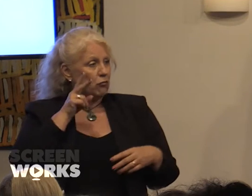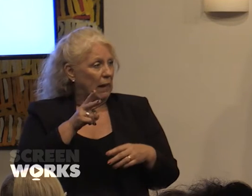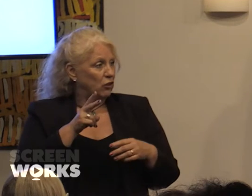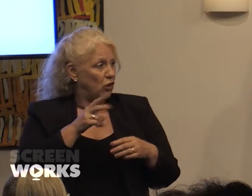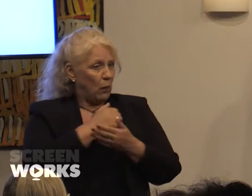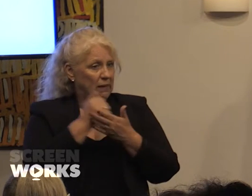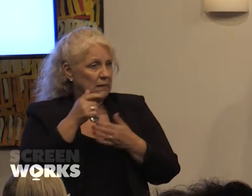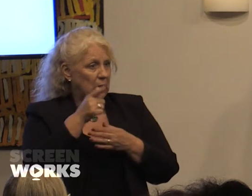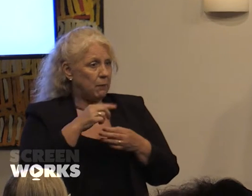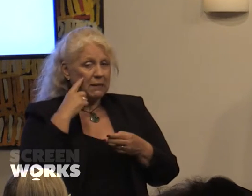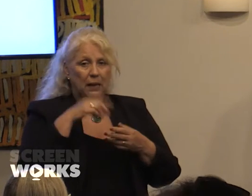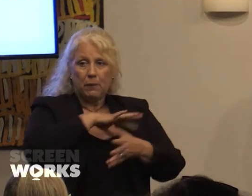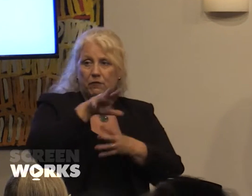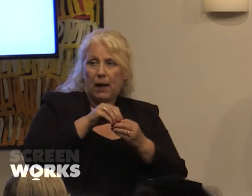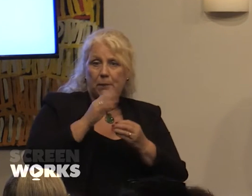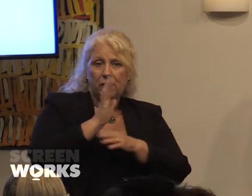family films is exactly the same as it